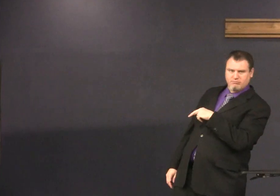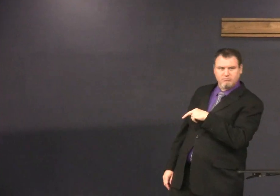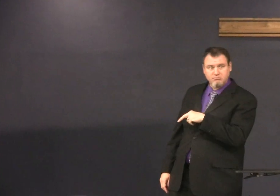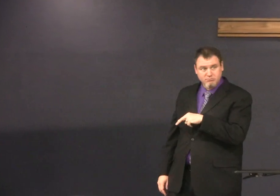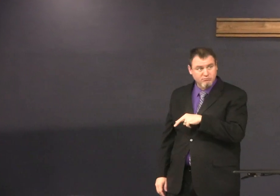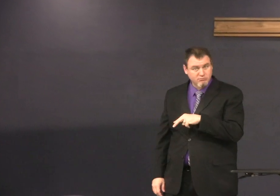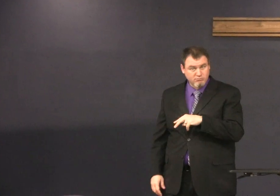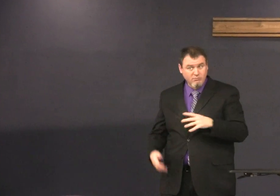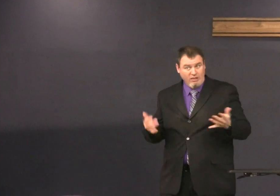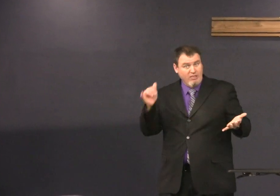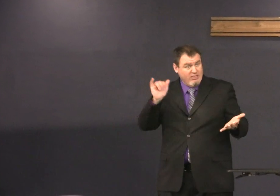and then takes off